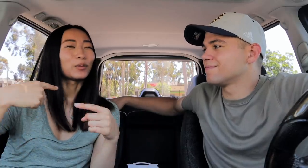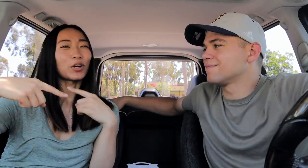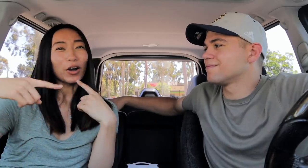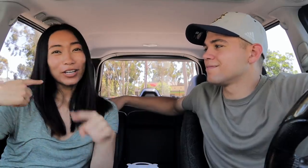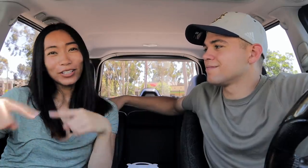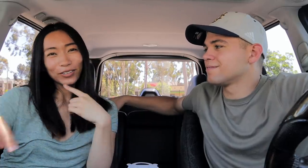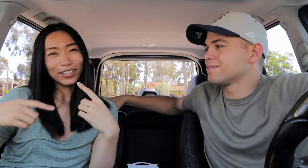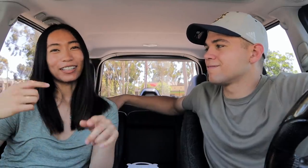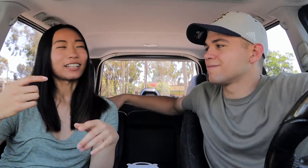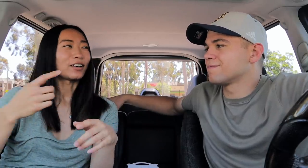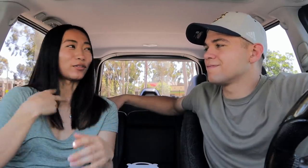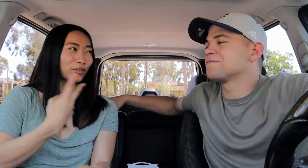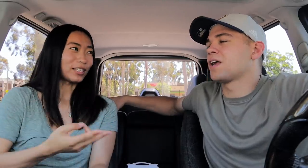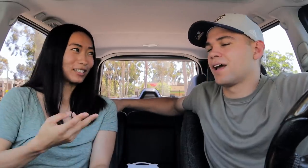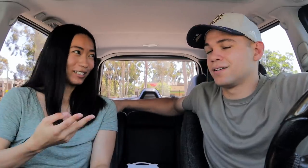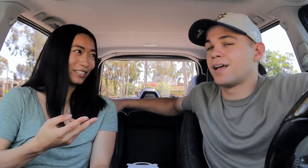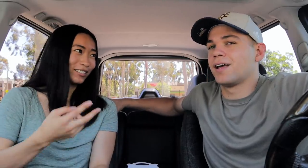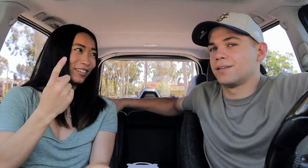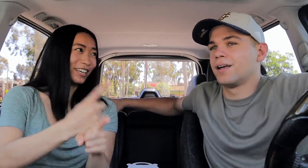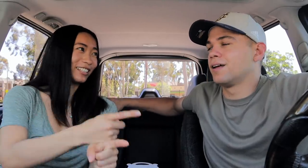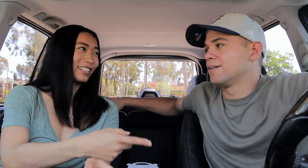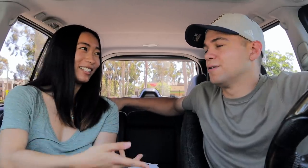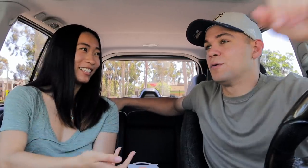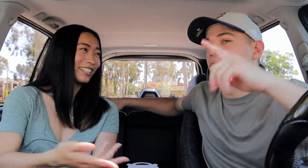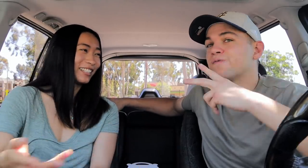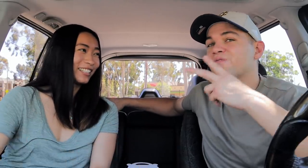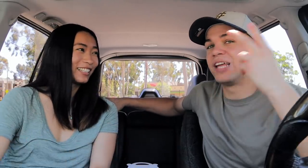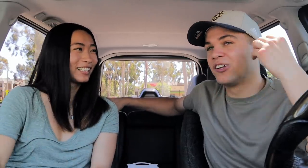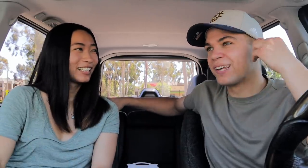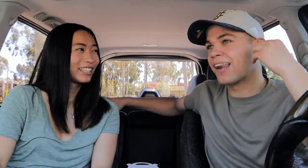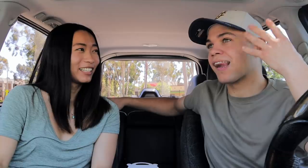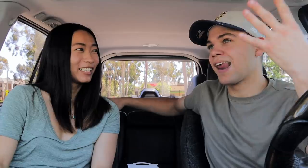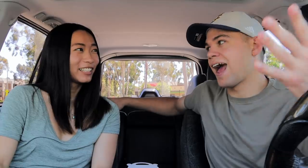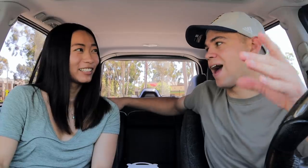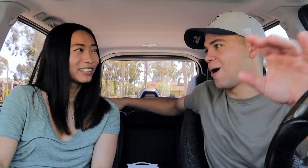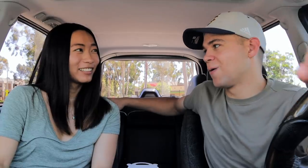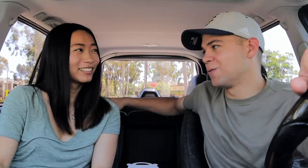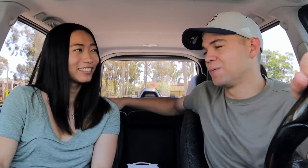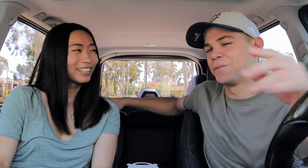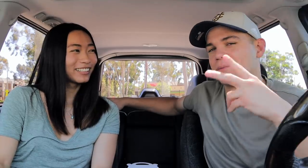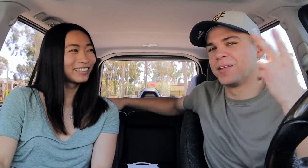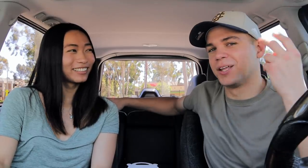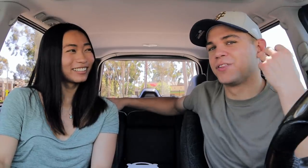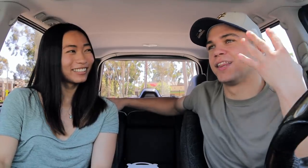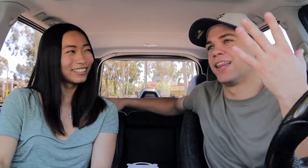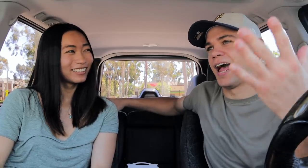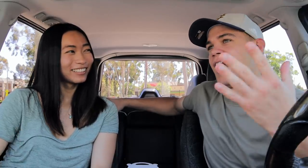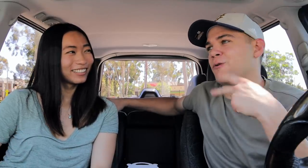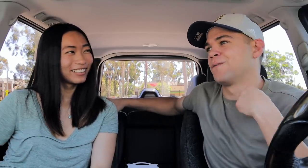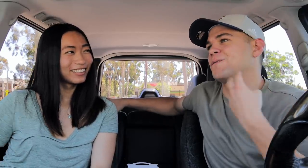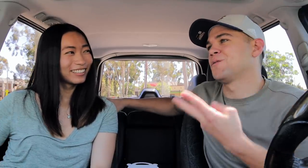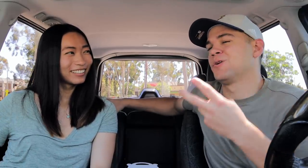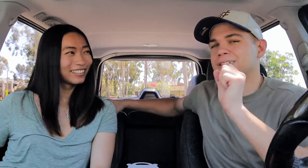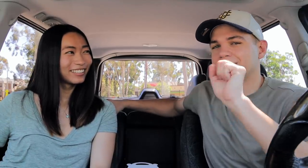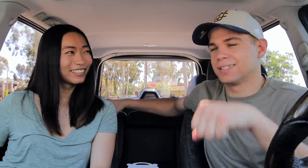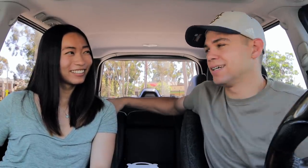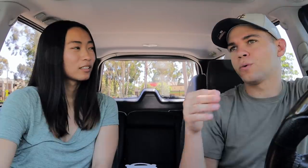and we're arguing then I'll voice. Right? Very loud. Very loud voice, yes.